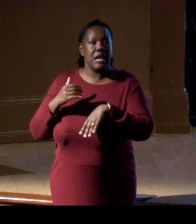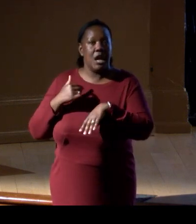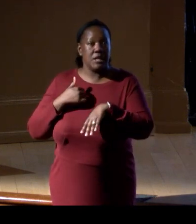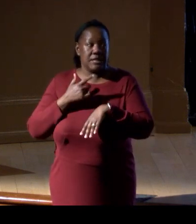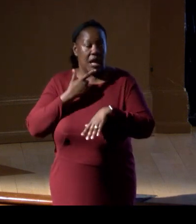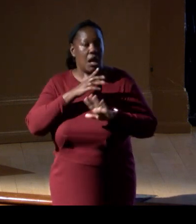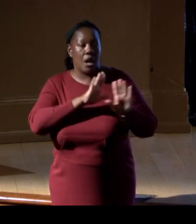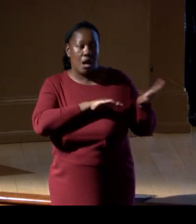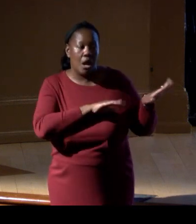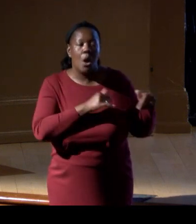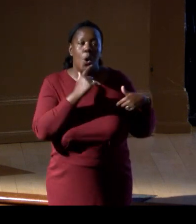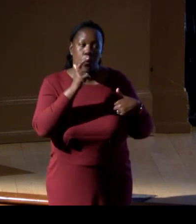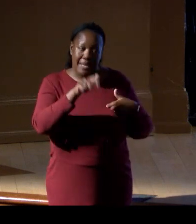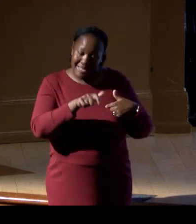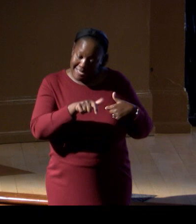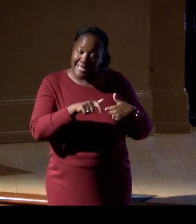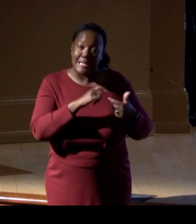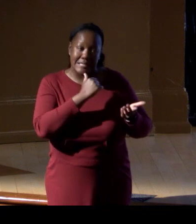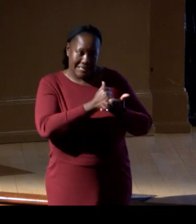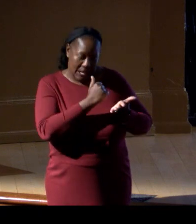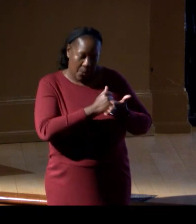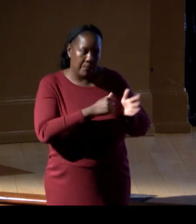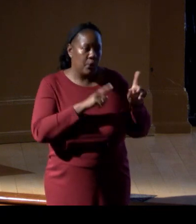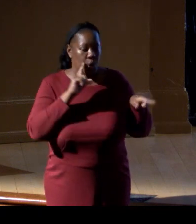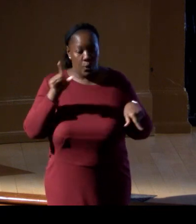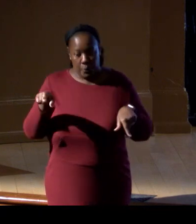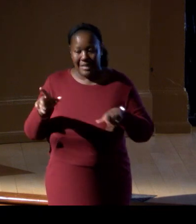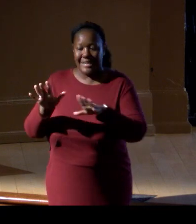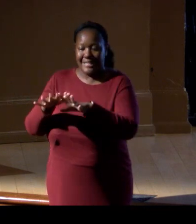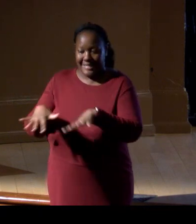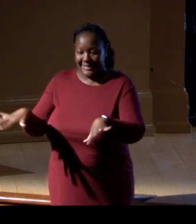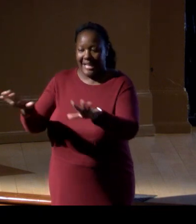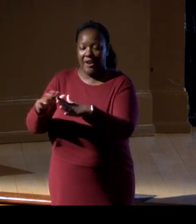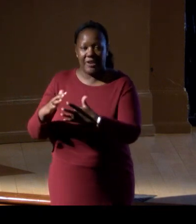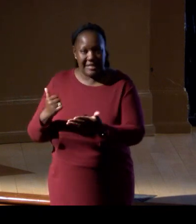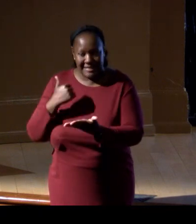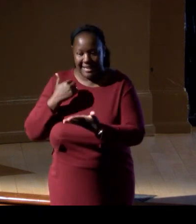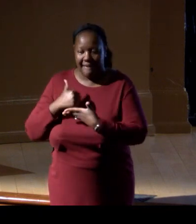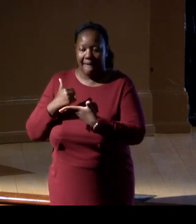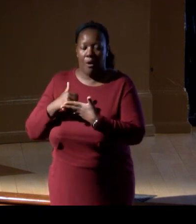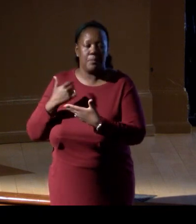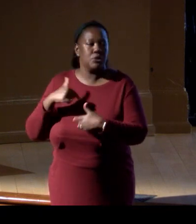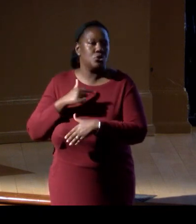"Well, we do need these areas to help replenish the rest, "so we can still have a living here."